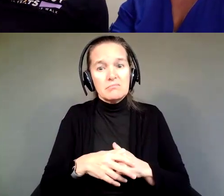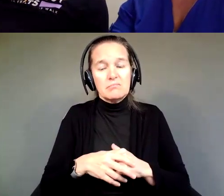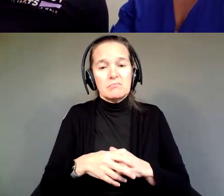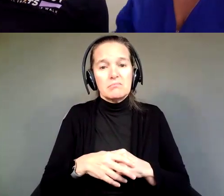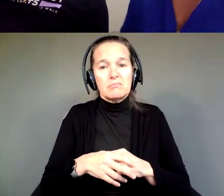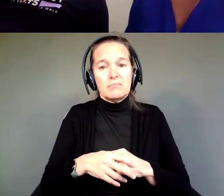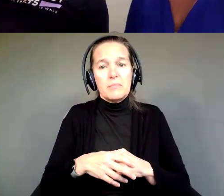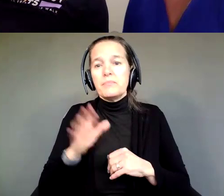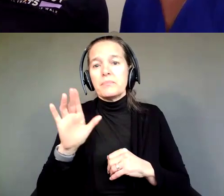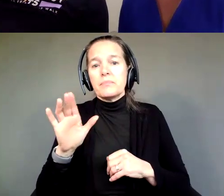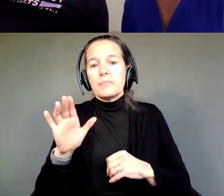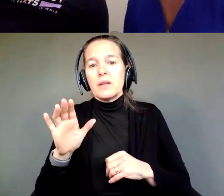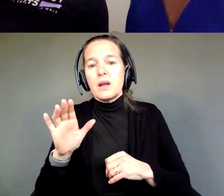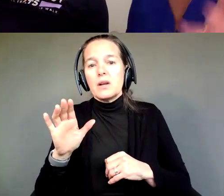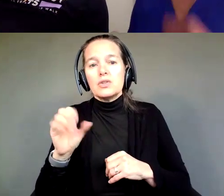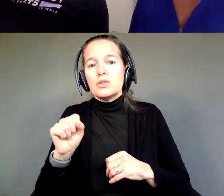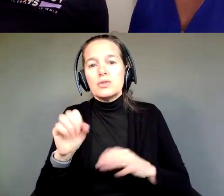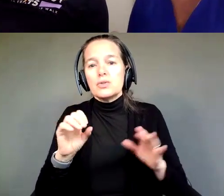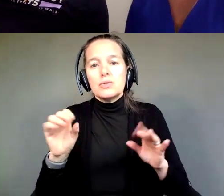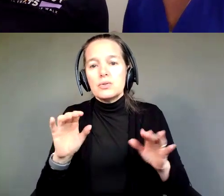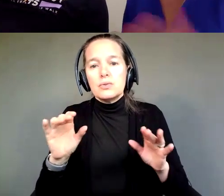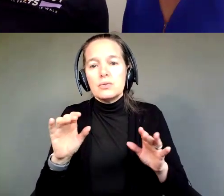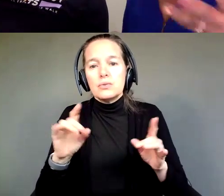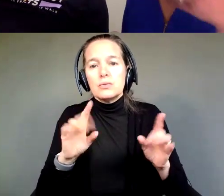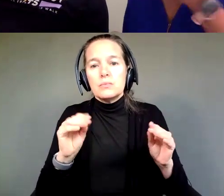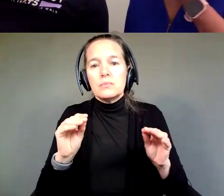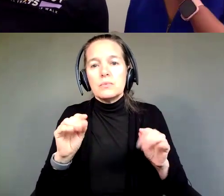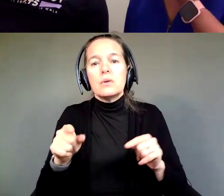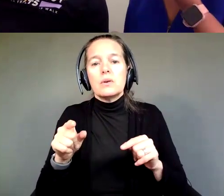It sounds like >> SONIA ROSIER: I think entrepreneurship